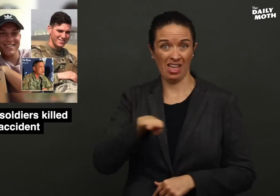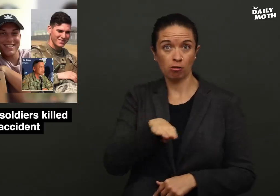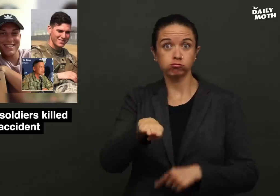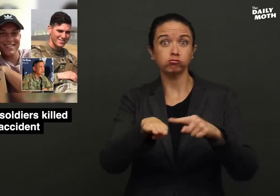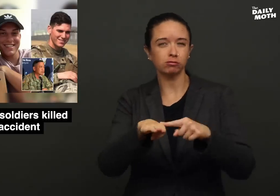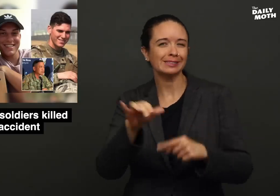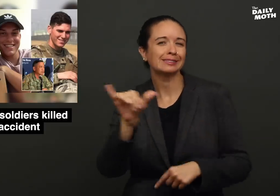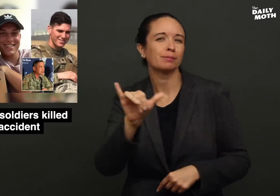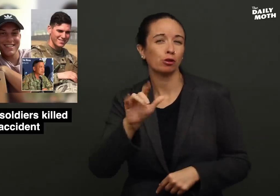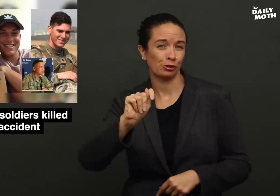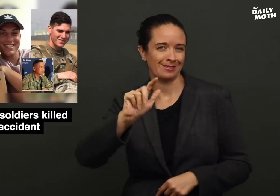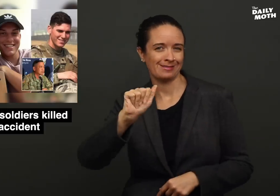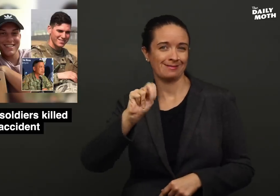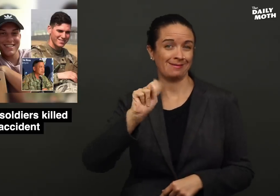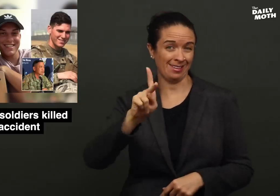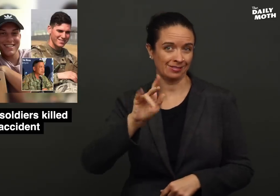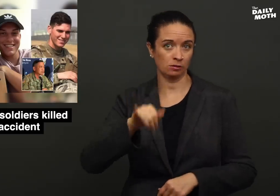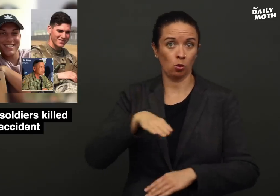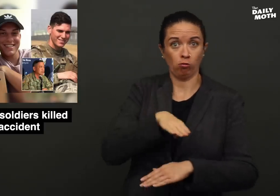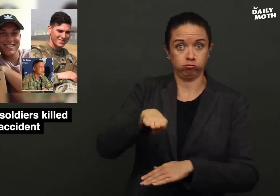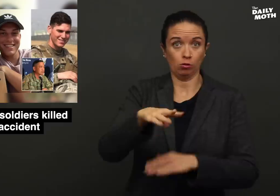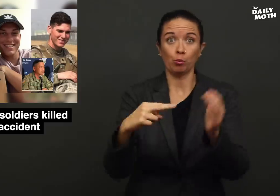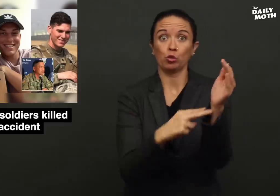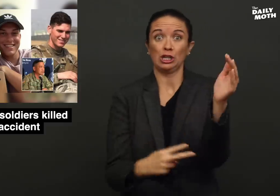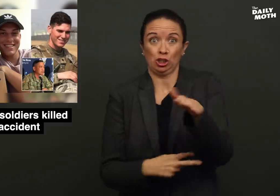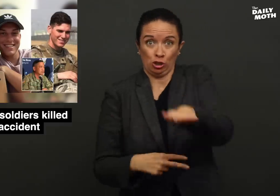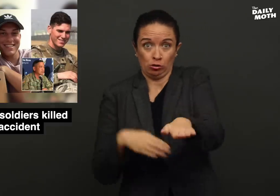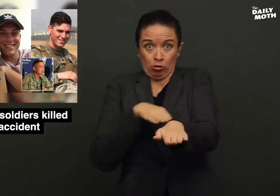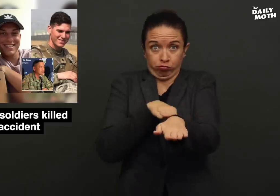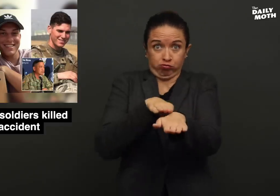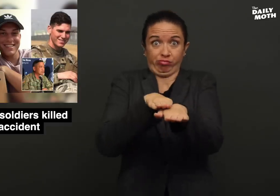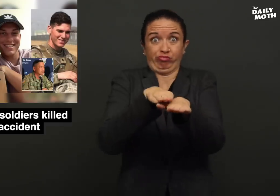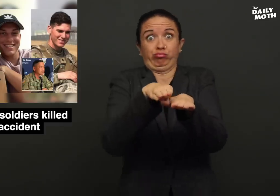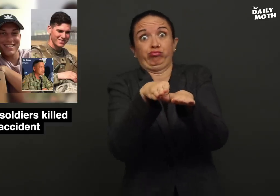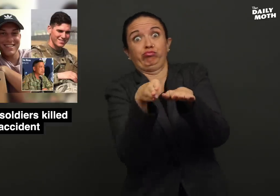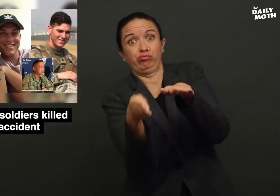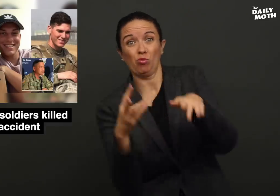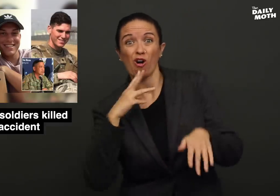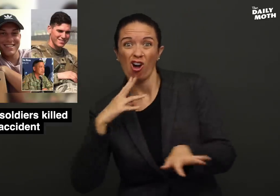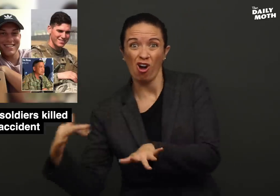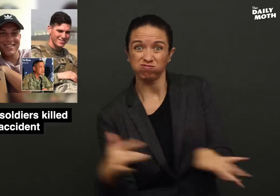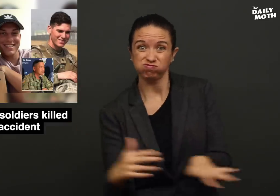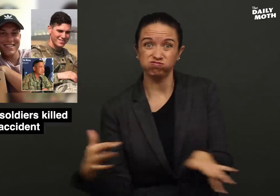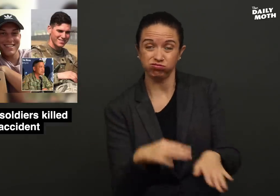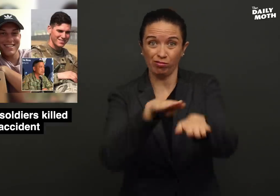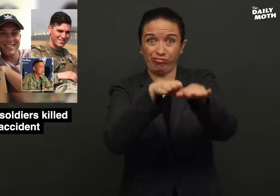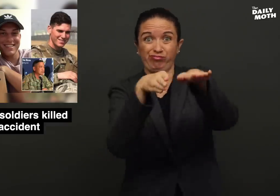which is similar to a tank, as it rolled off a bridge and went underwater upside-down in a stream.